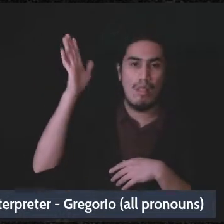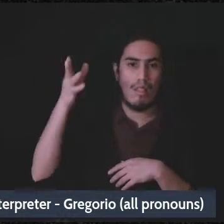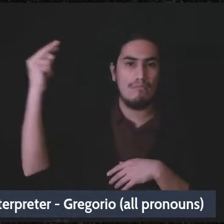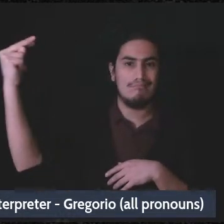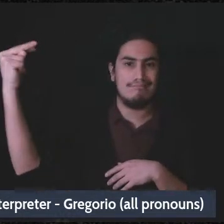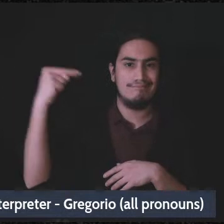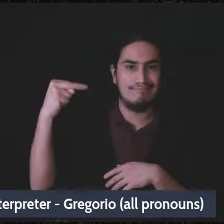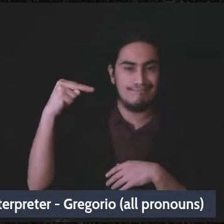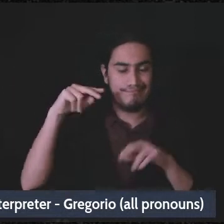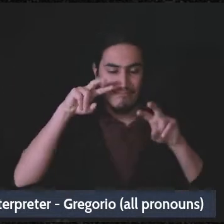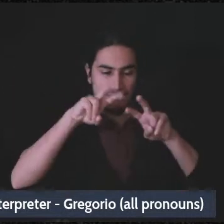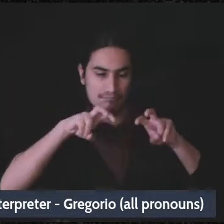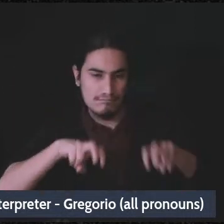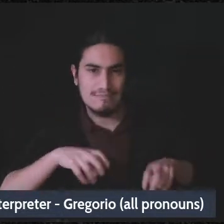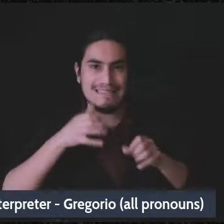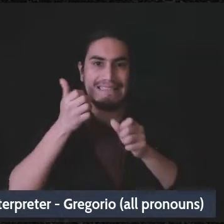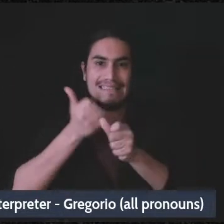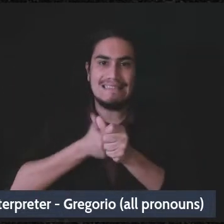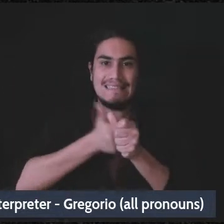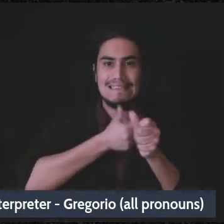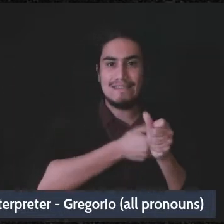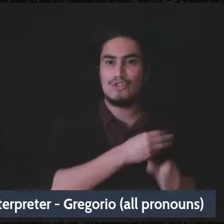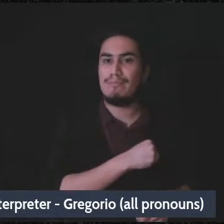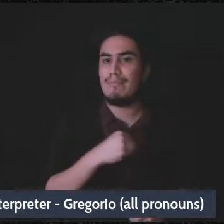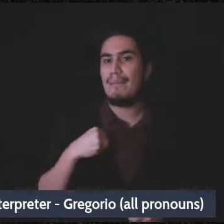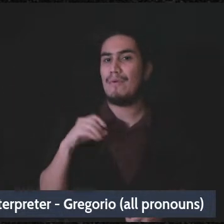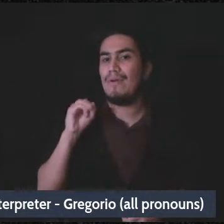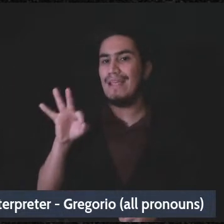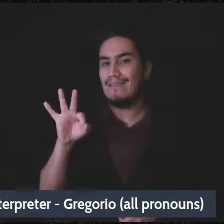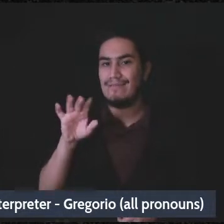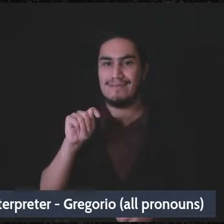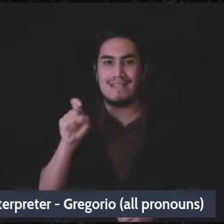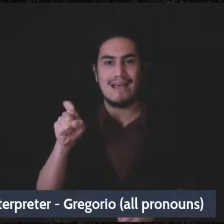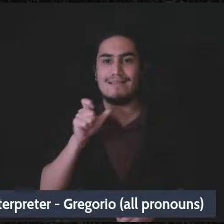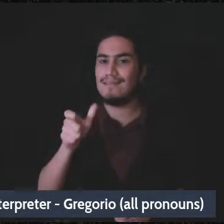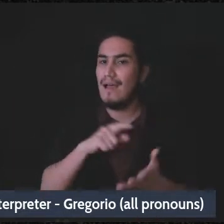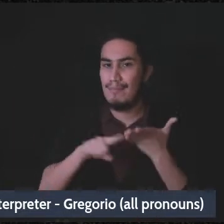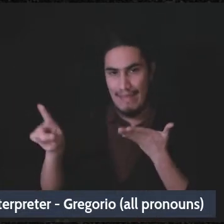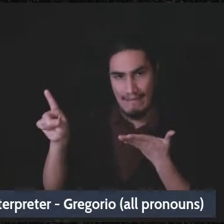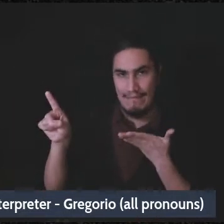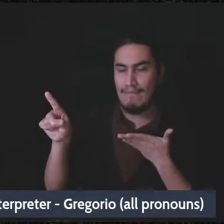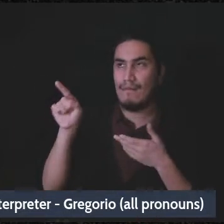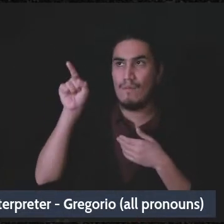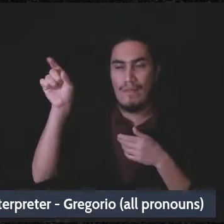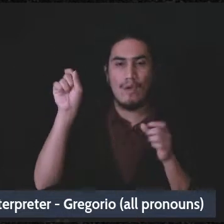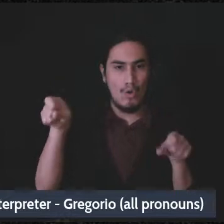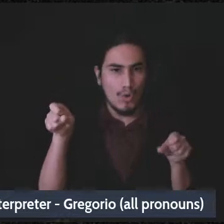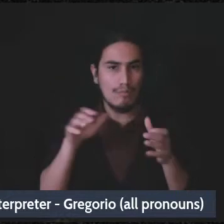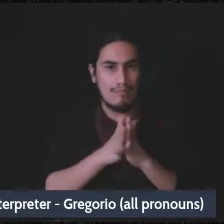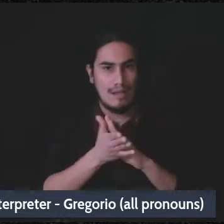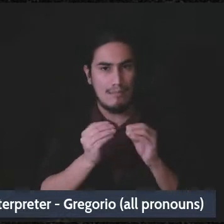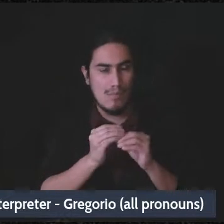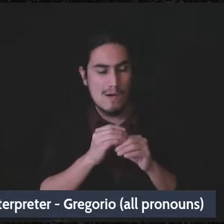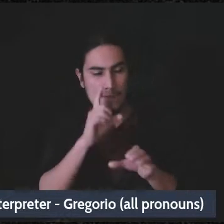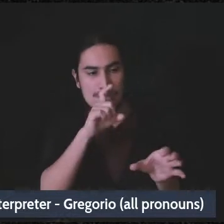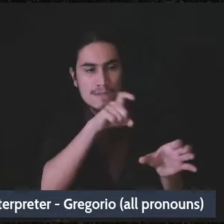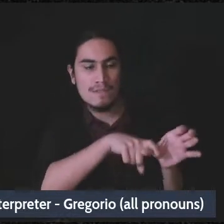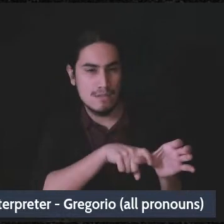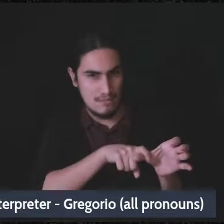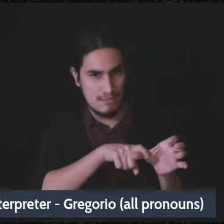your individual members if taxes aren't paid. And so that's a potential source of concern.